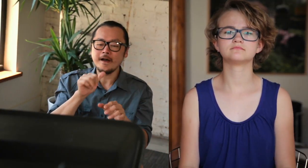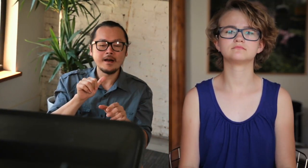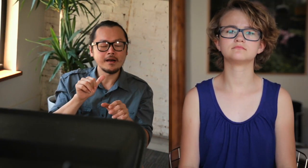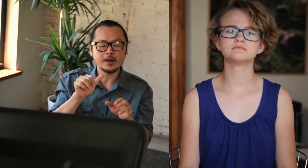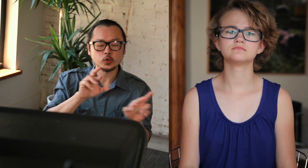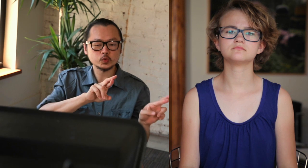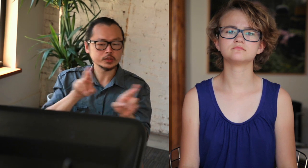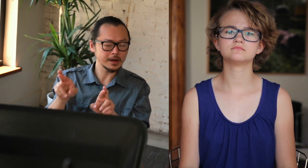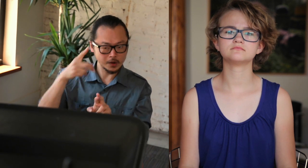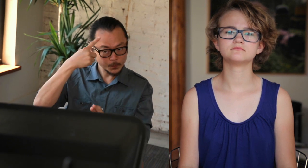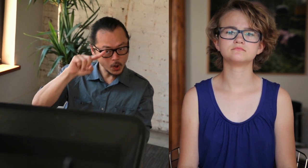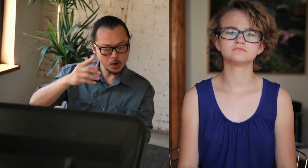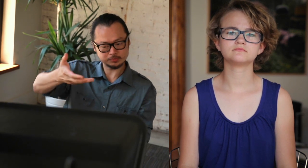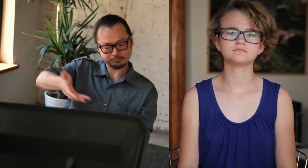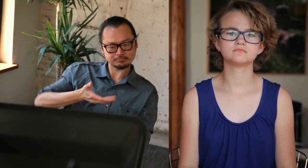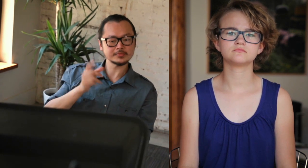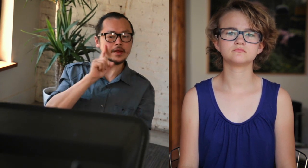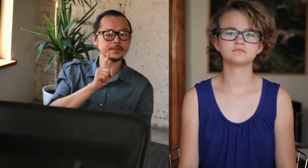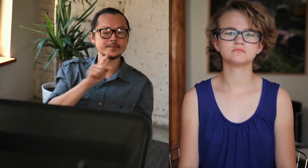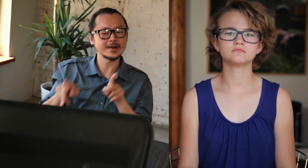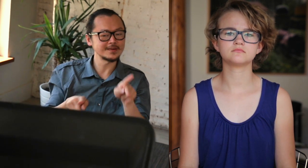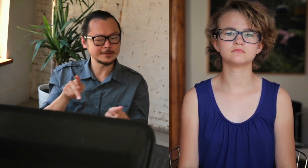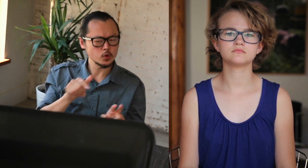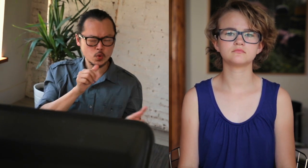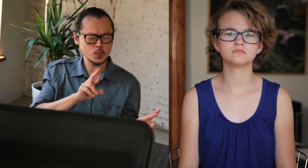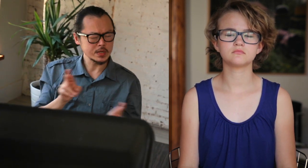Malaysia wasn't ready to hire deaf people for jobs.